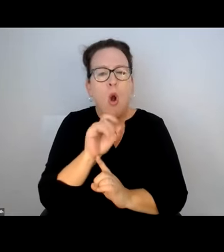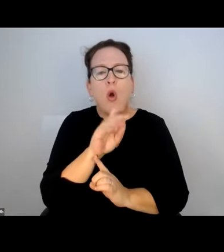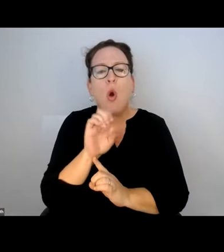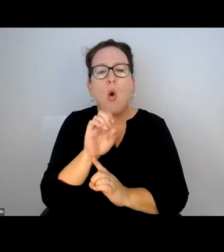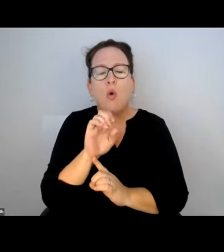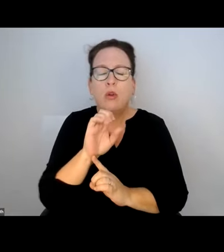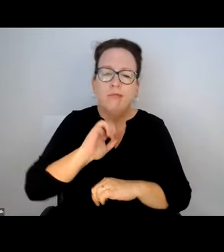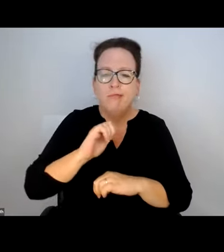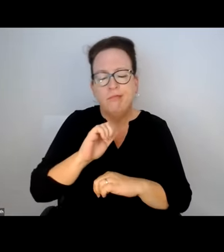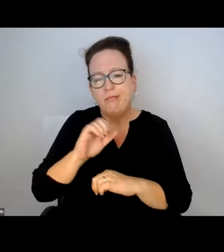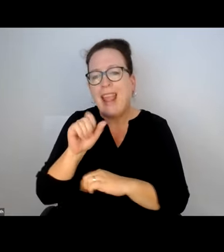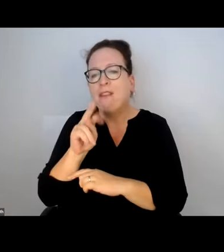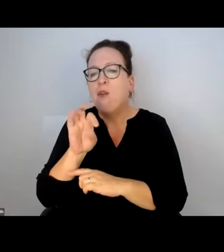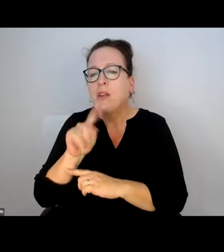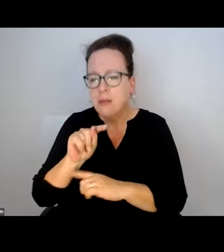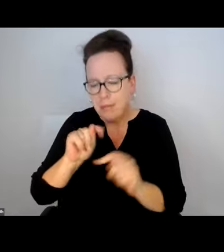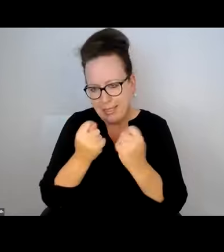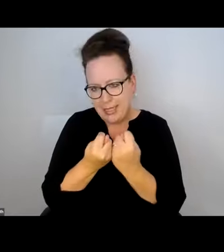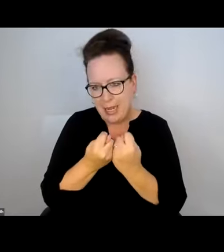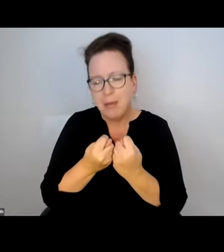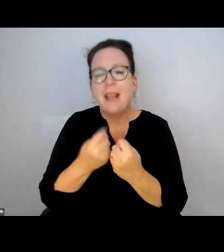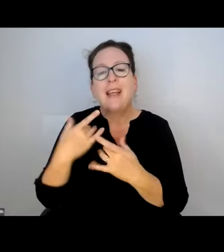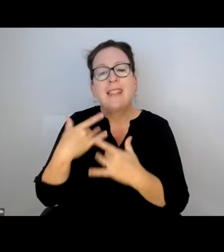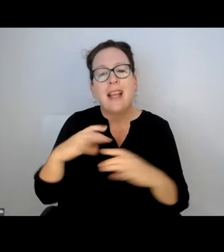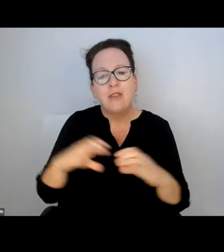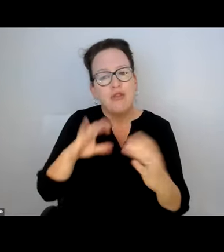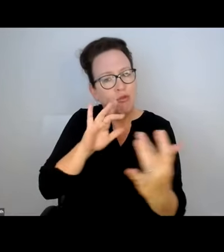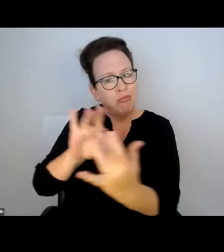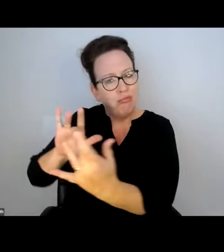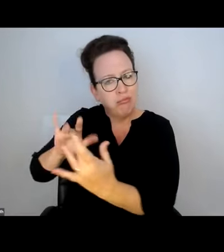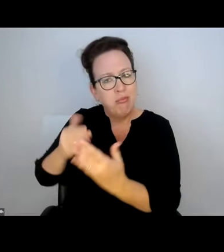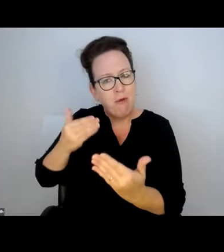WORKS DEPARTMENT AND SEE -- I KNOW THEIR CODE ENFORCEMENT TEAM DOES PROACTIVE OUTREACH TO MAJOR